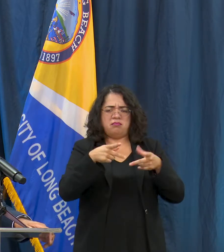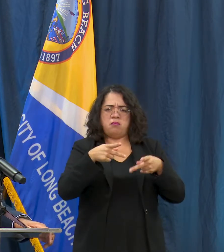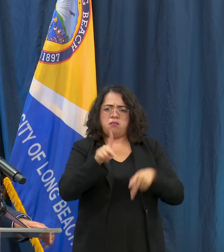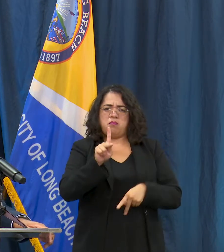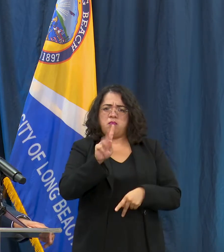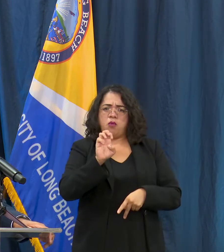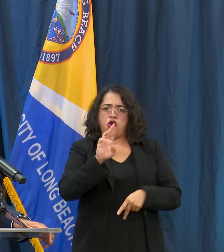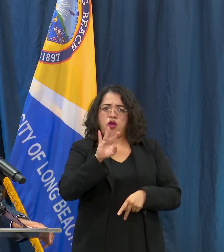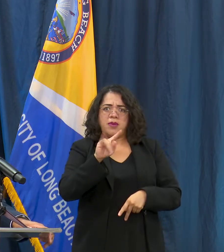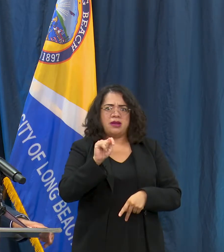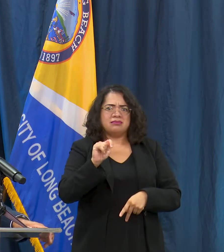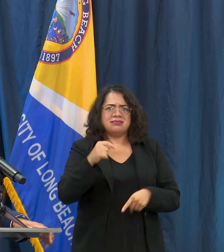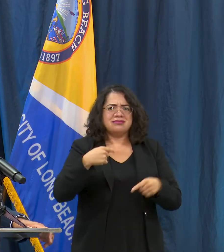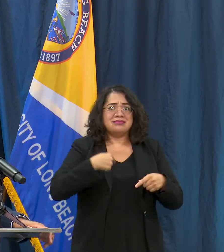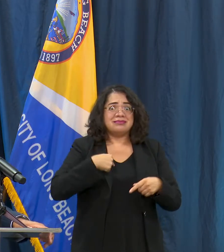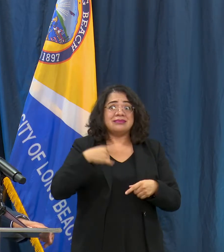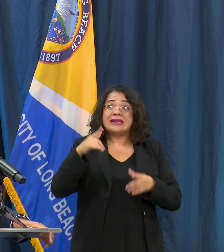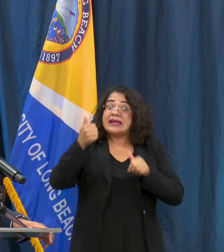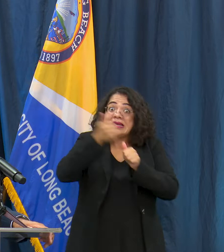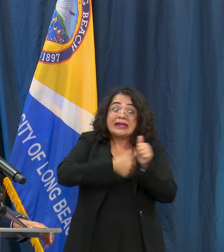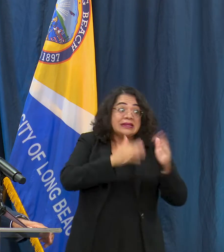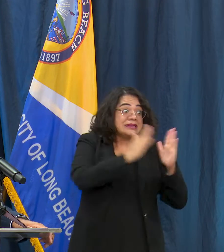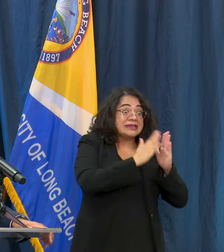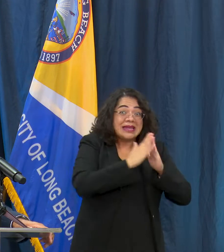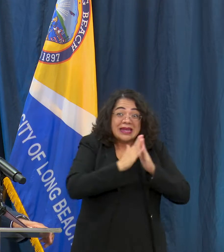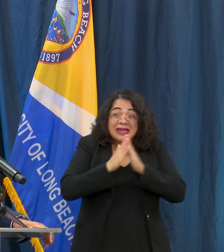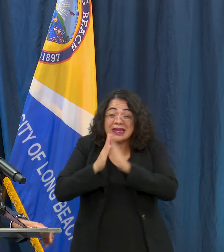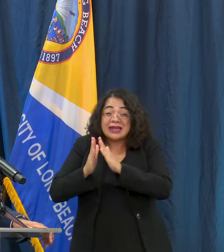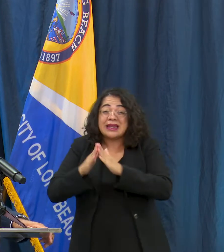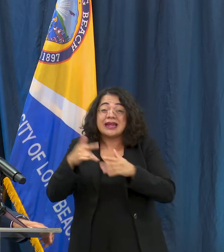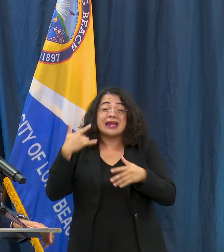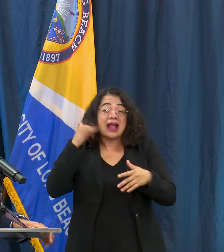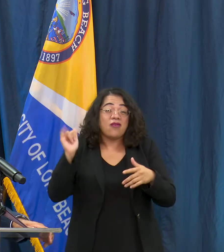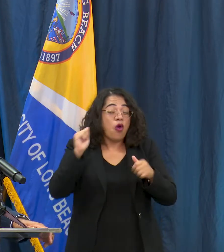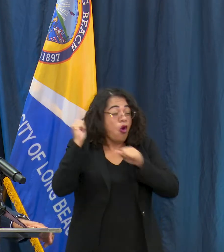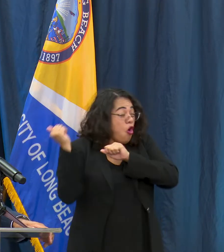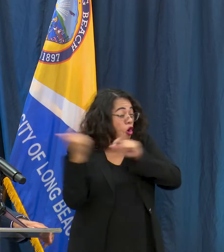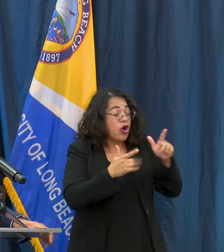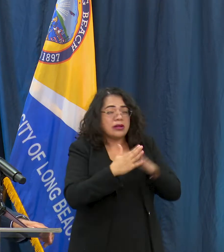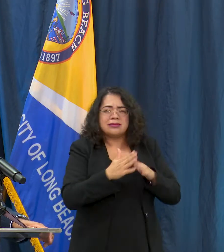any permits for any gathering even as it relates right now to the 4th of July